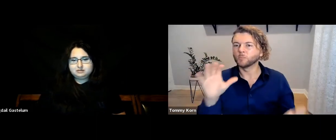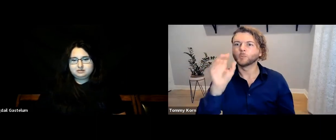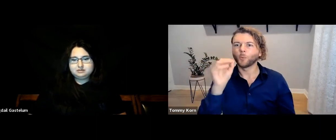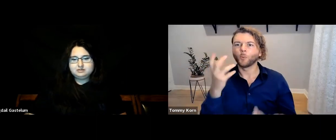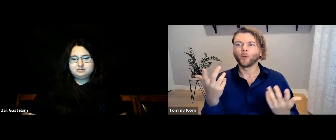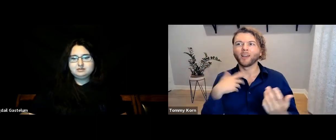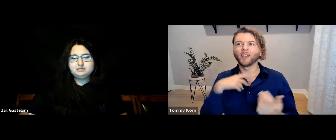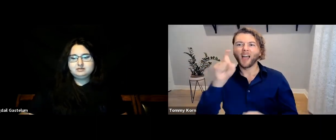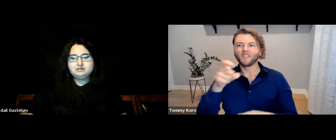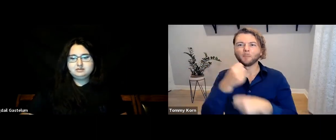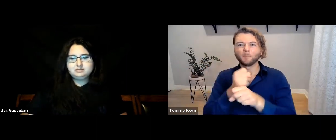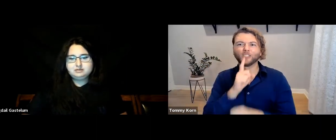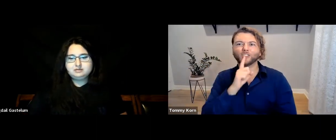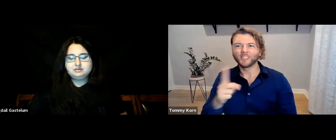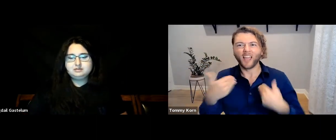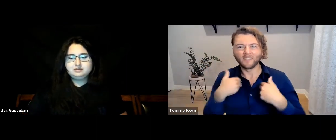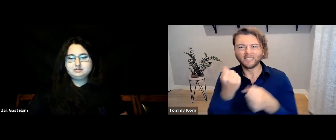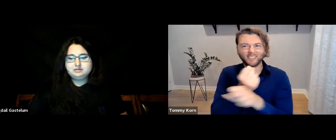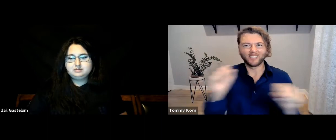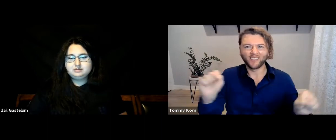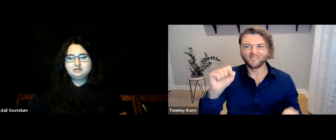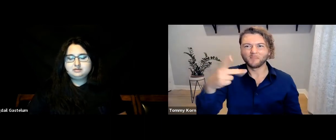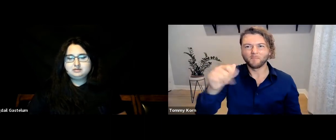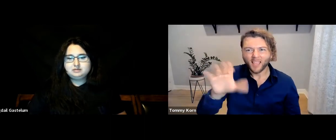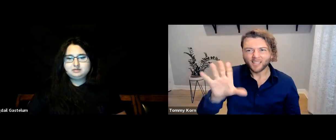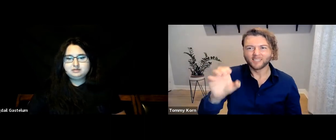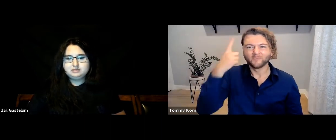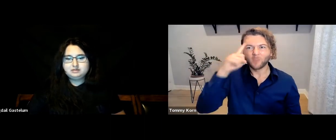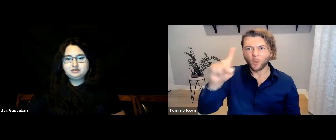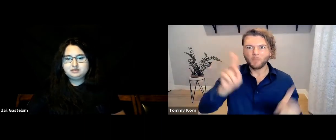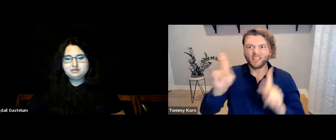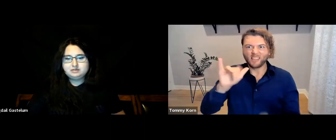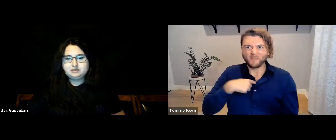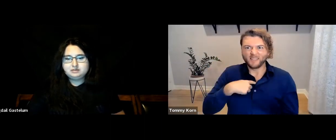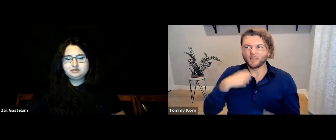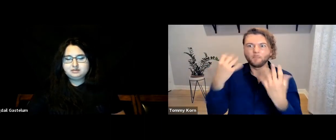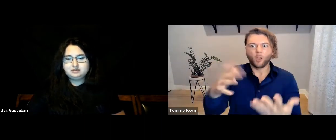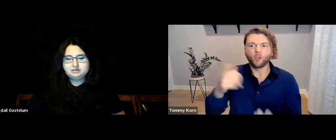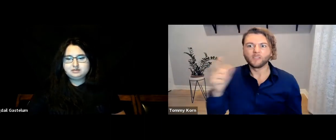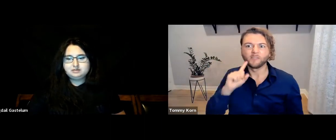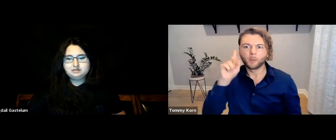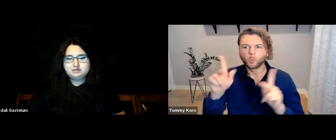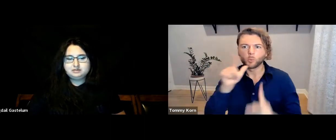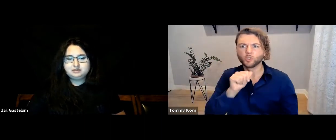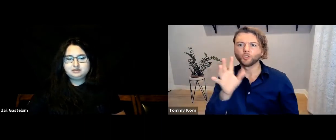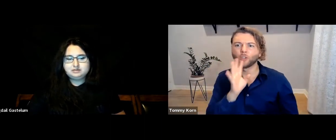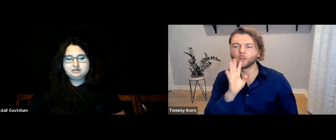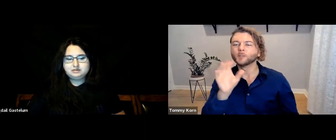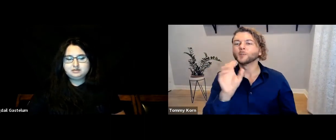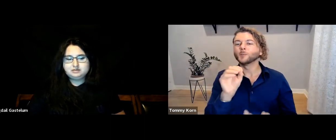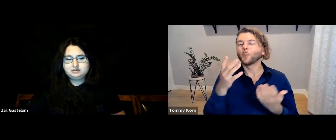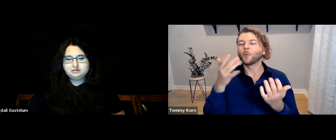So I have to make sure that there’s a safe space for people like me and other Deaf people who don’t use our voices.